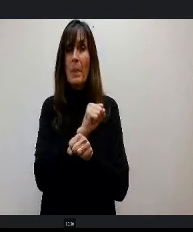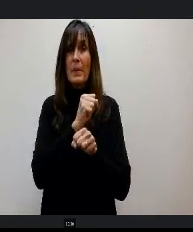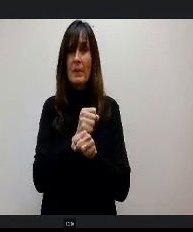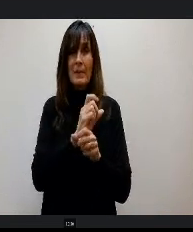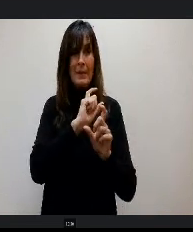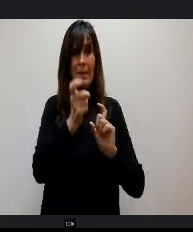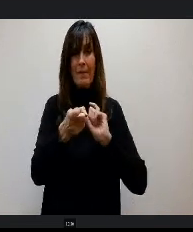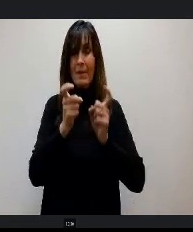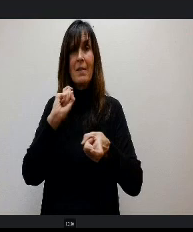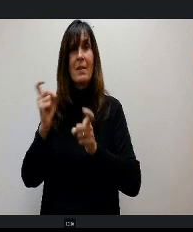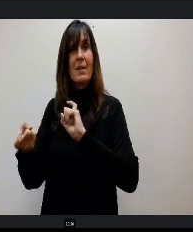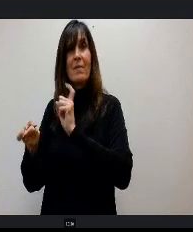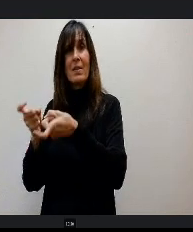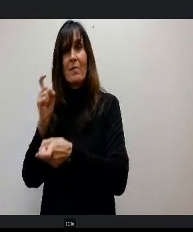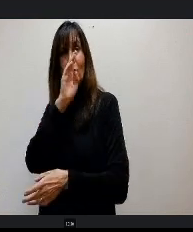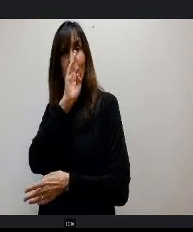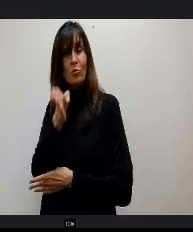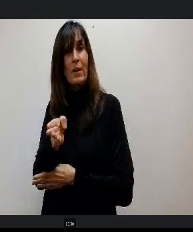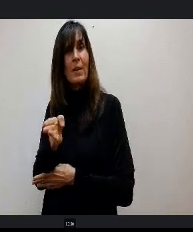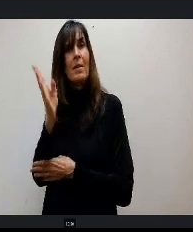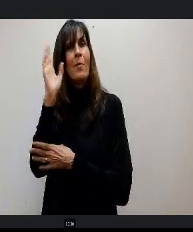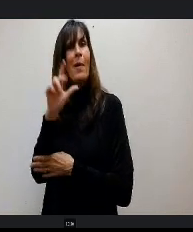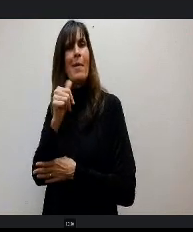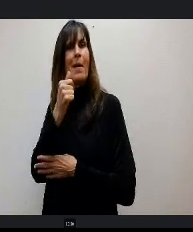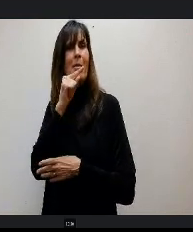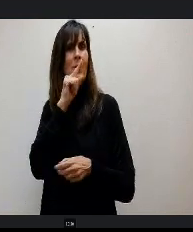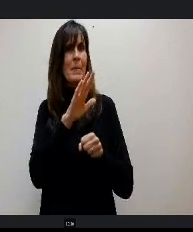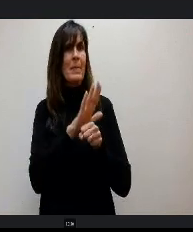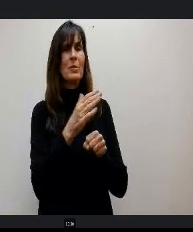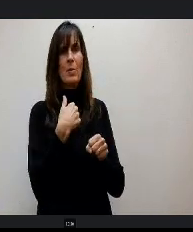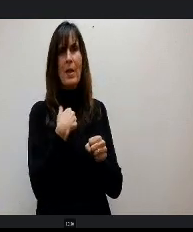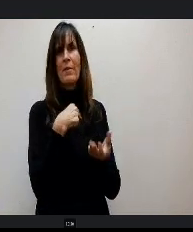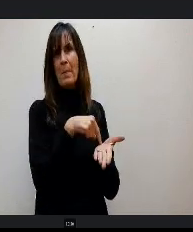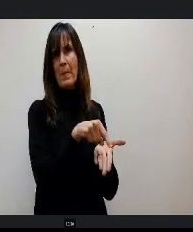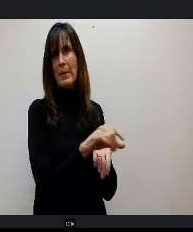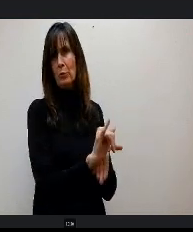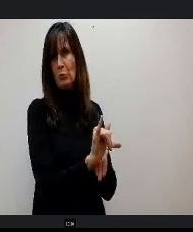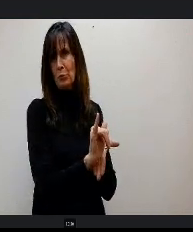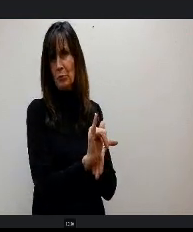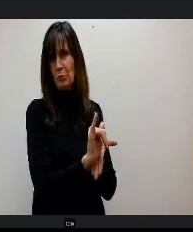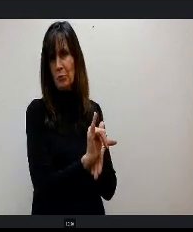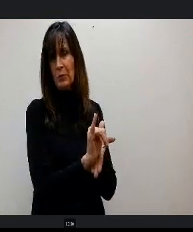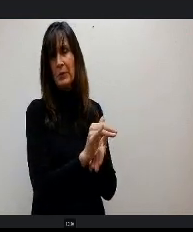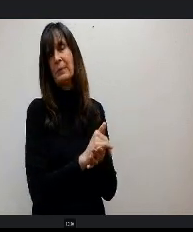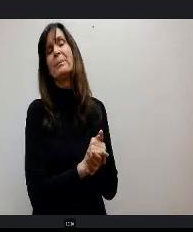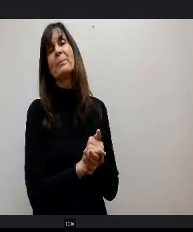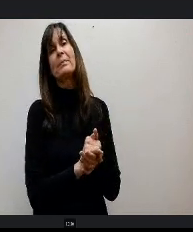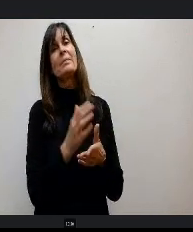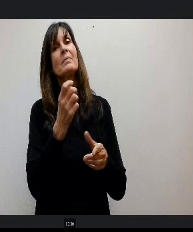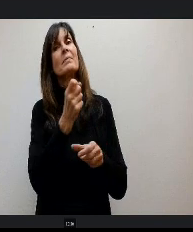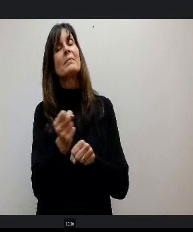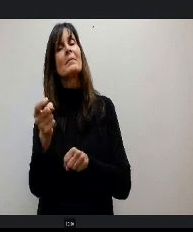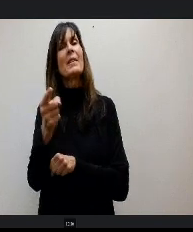Because we have other commitments to pay for as well for next year, here are some of those examples.